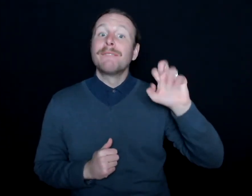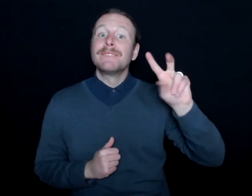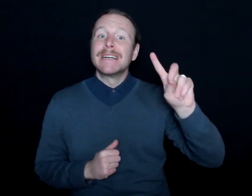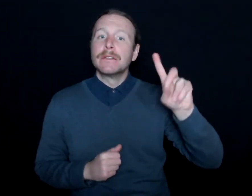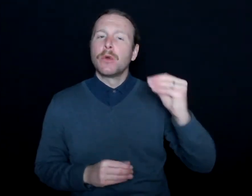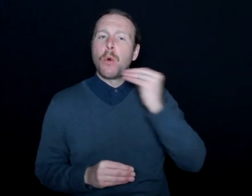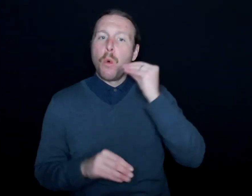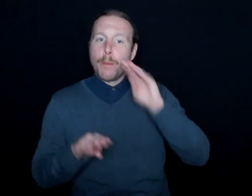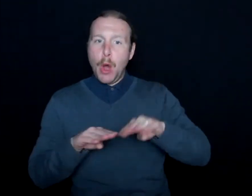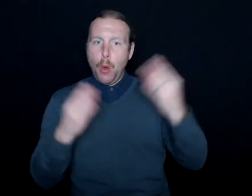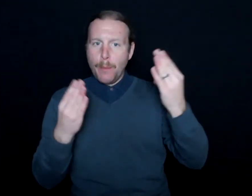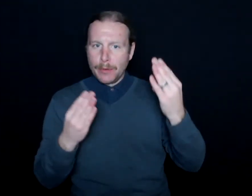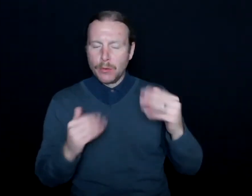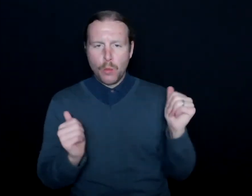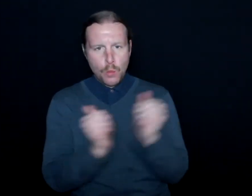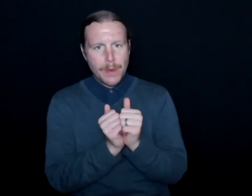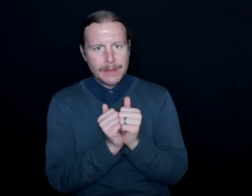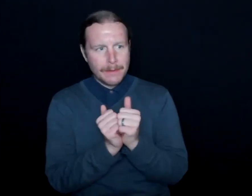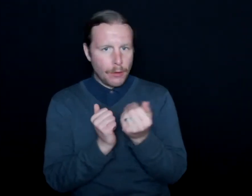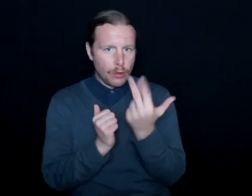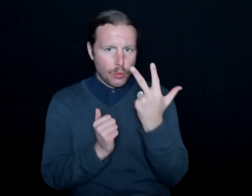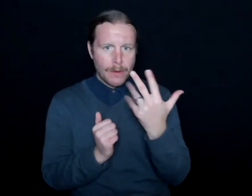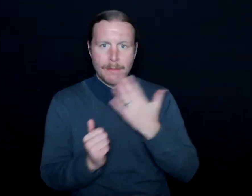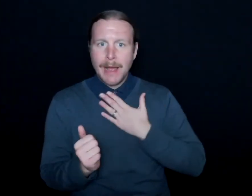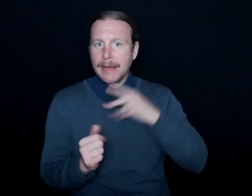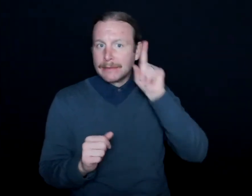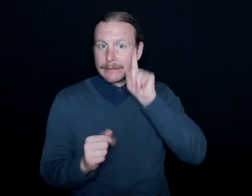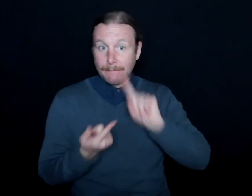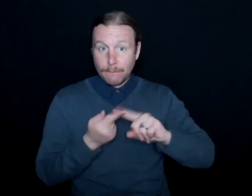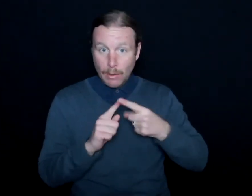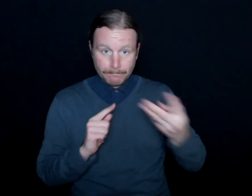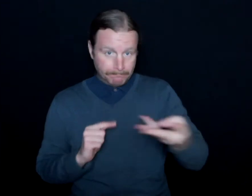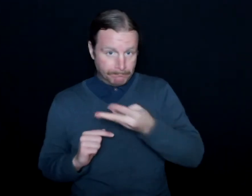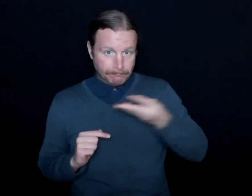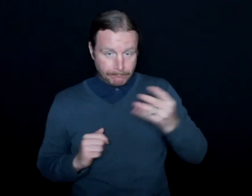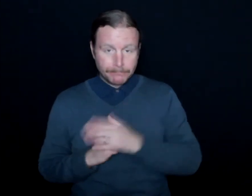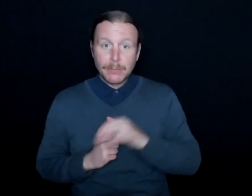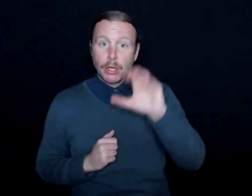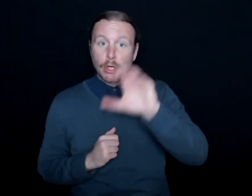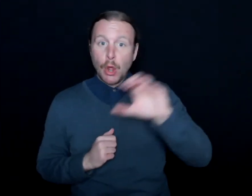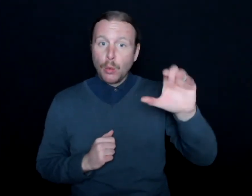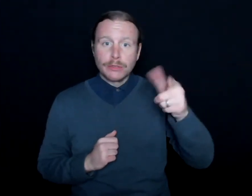Bay Packers, and I was with three of my deaf friends. The closed captions malfunctioned,